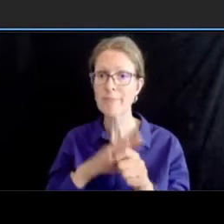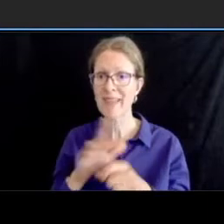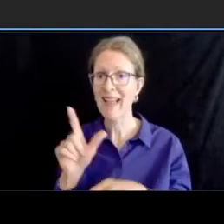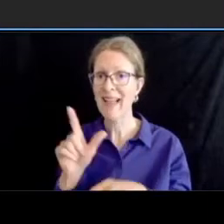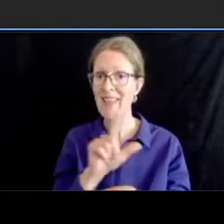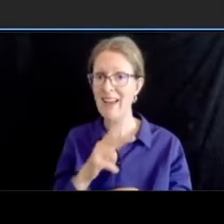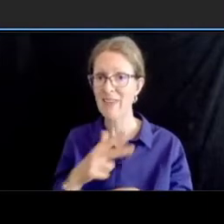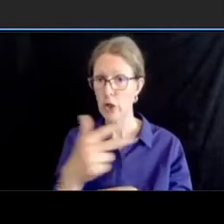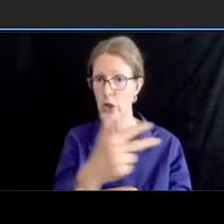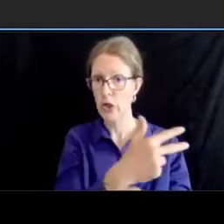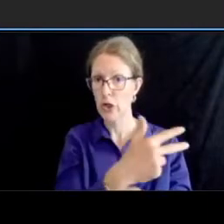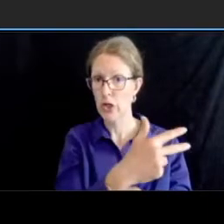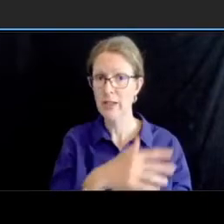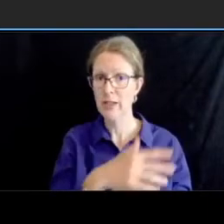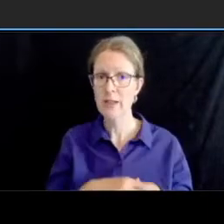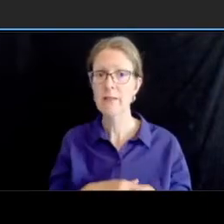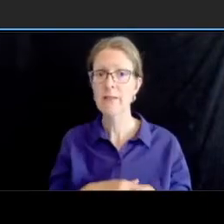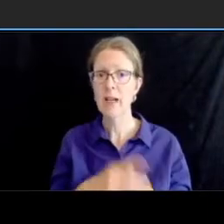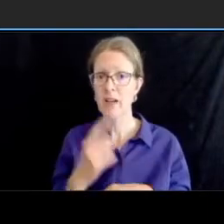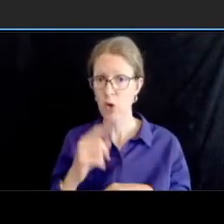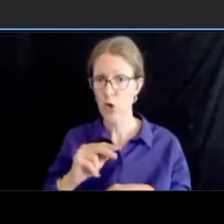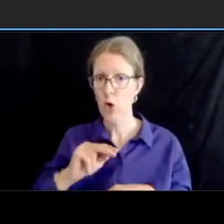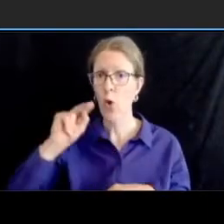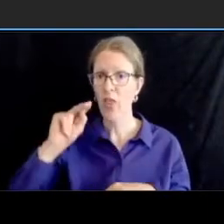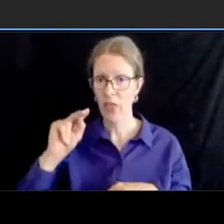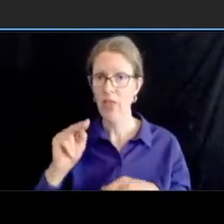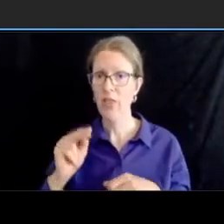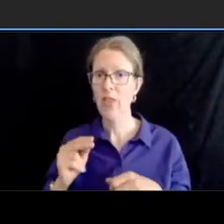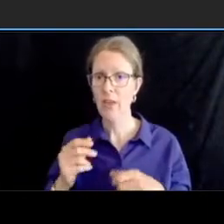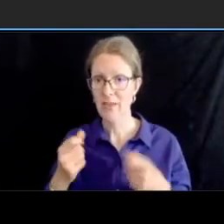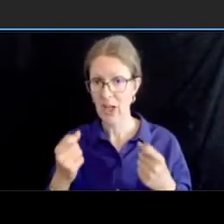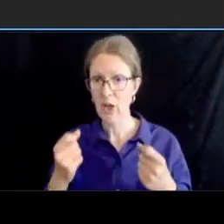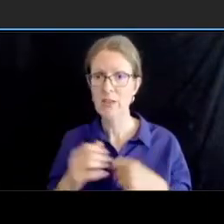opposing that left turn lane on the north side of the intersection we have shown a raised